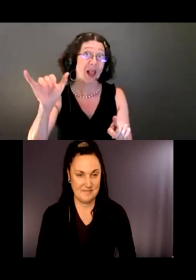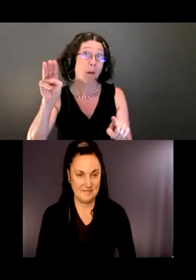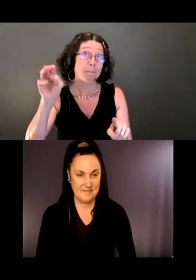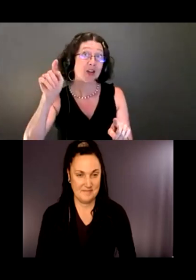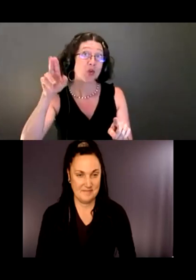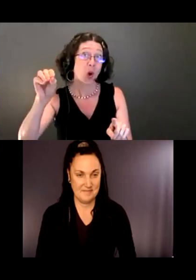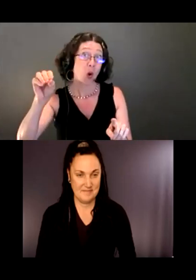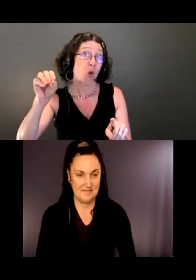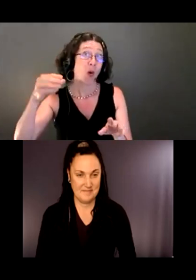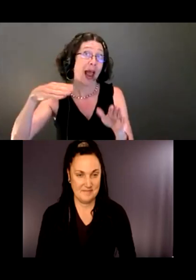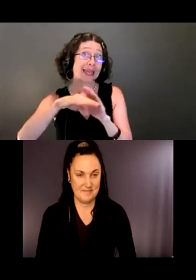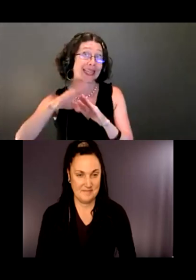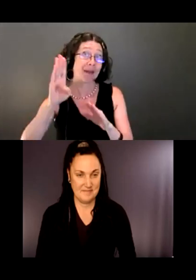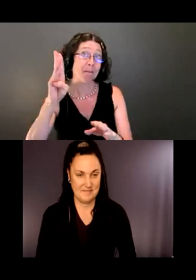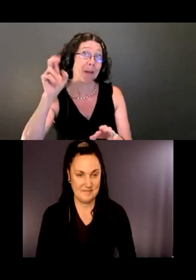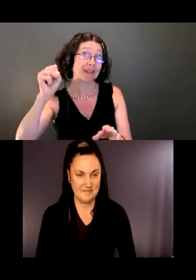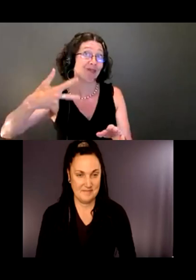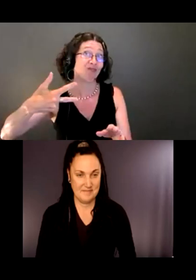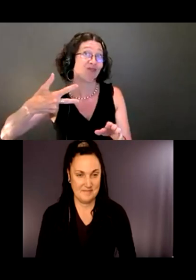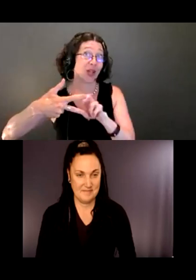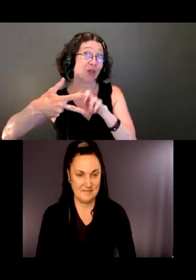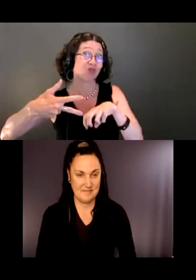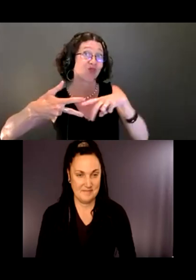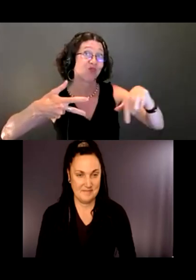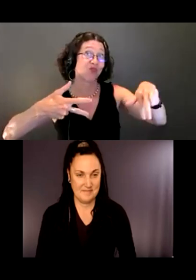On the right, there's a map of the current stops for 2021.